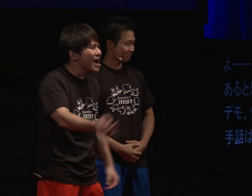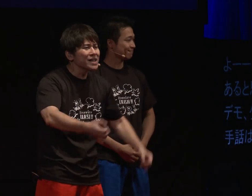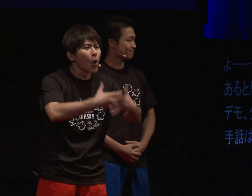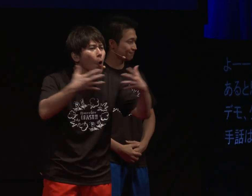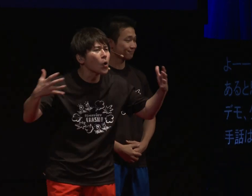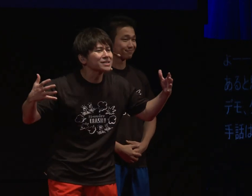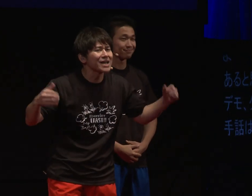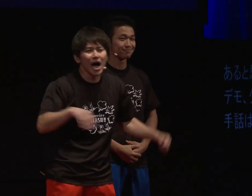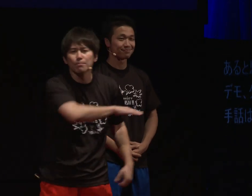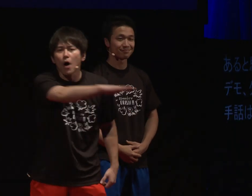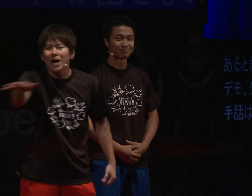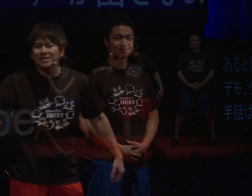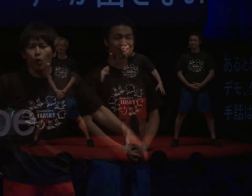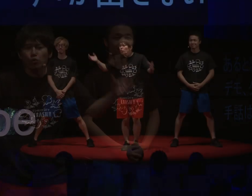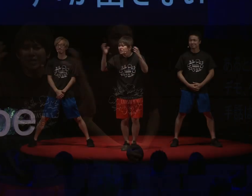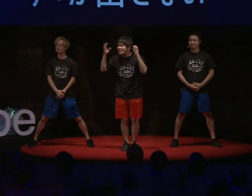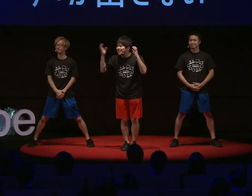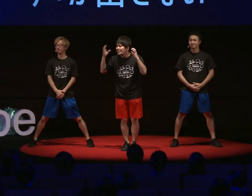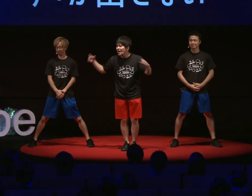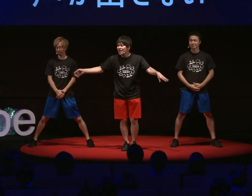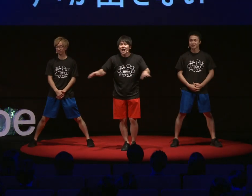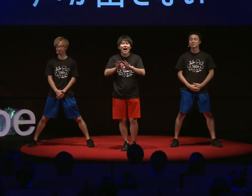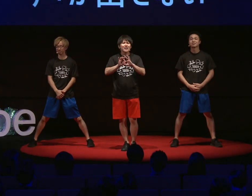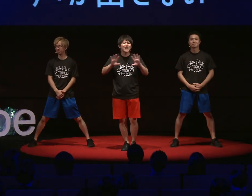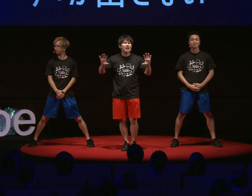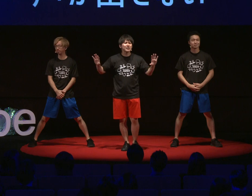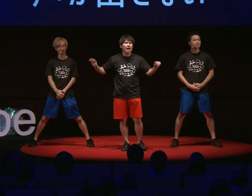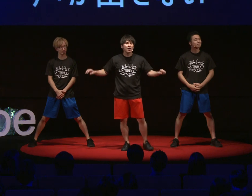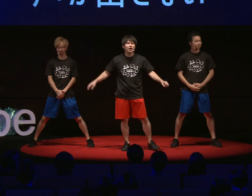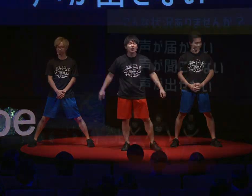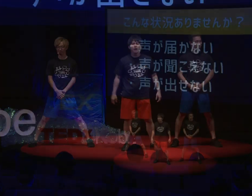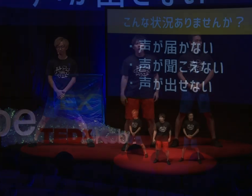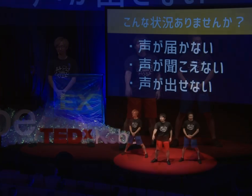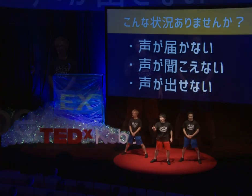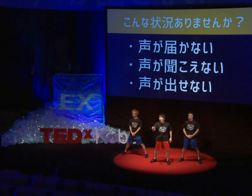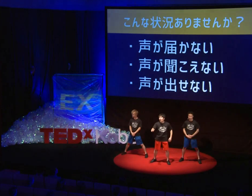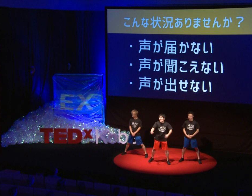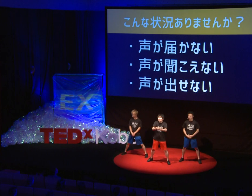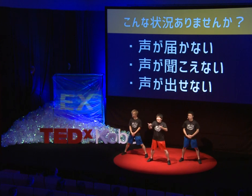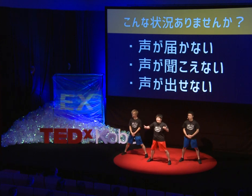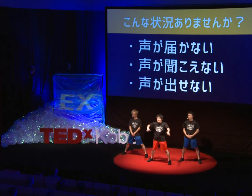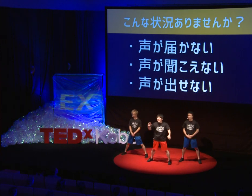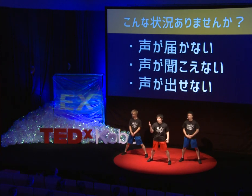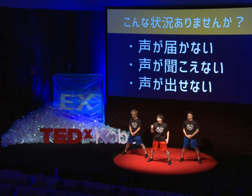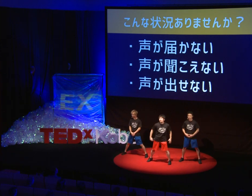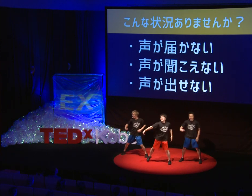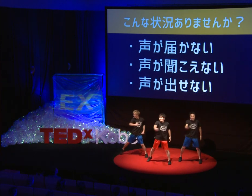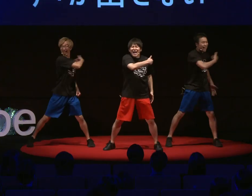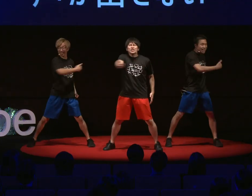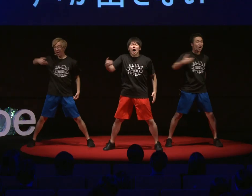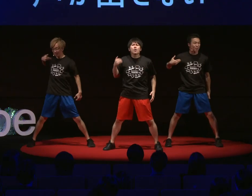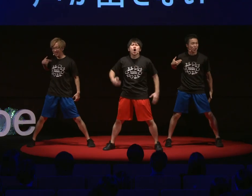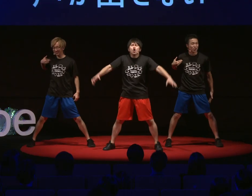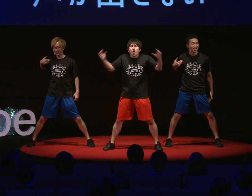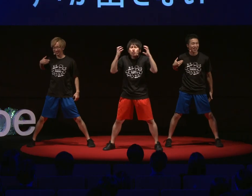It doesn't matter how loud your voice is or how noisy your surroundings are. That's right, even far away, Together: It's OK!